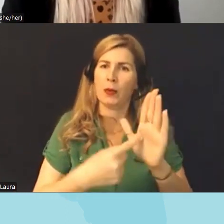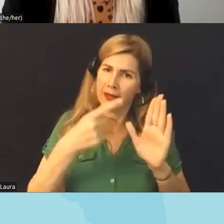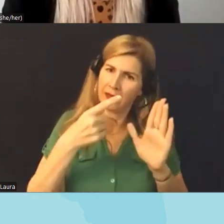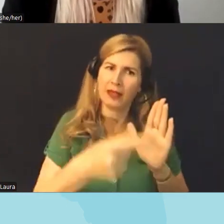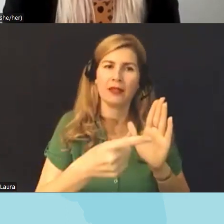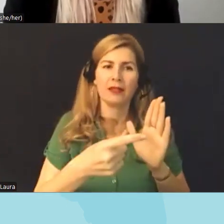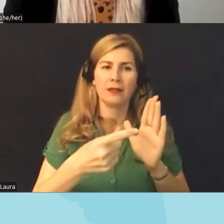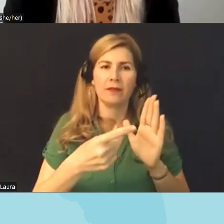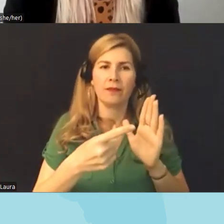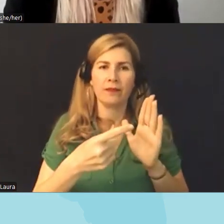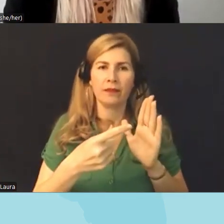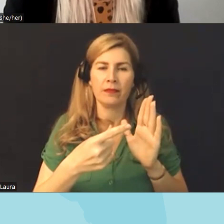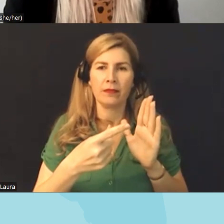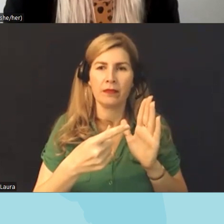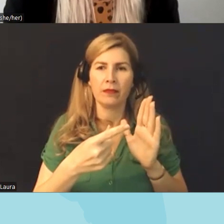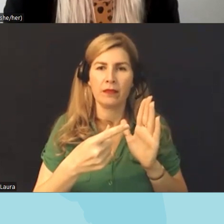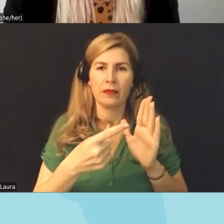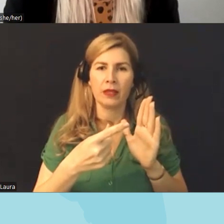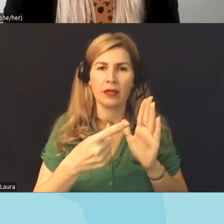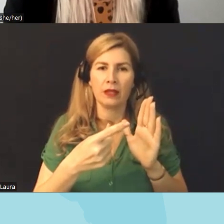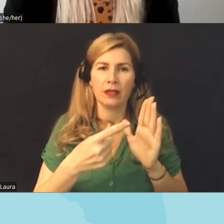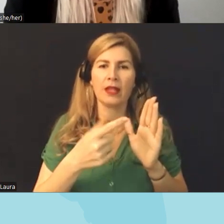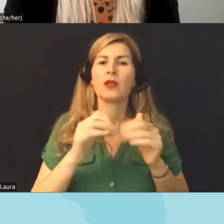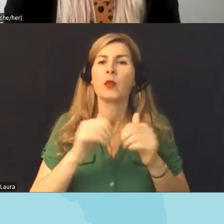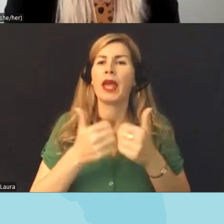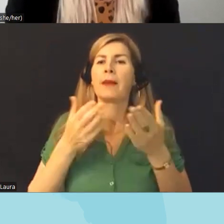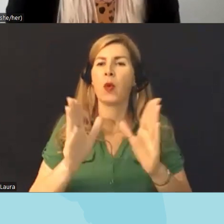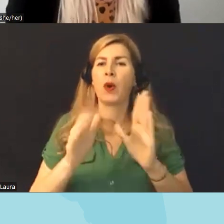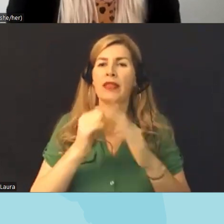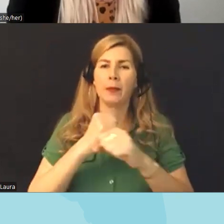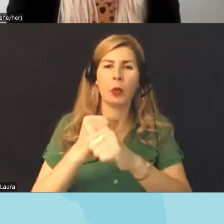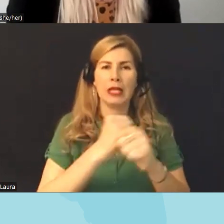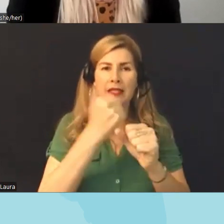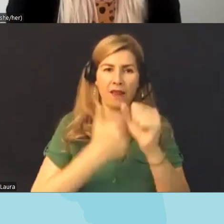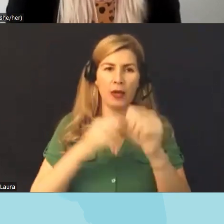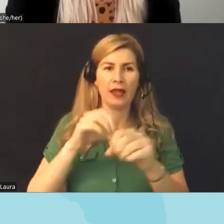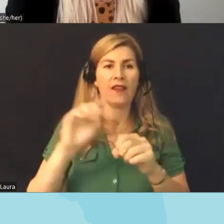that is um you know um that protects everyone um and their first amendment rights so I appreciate